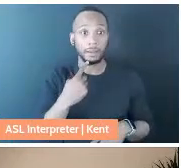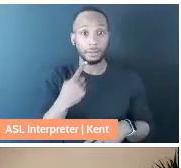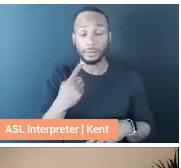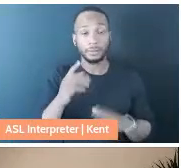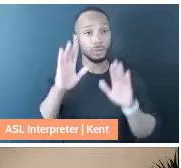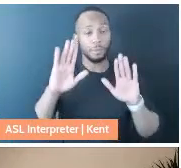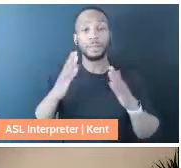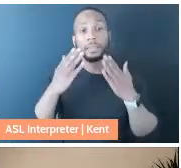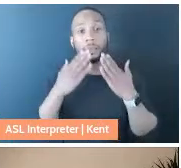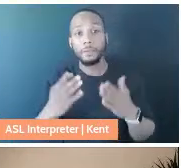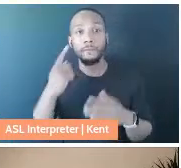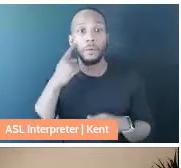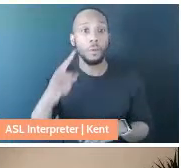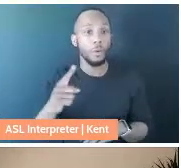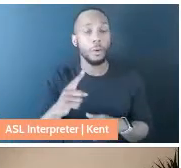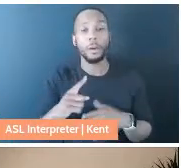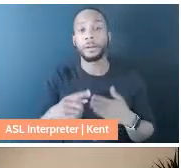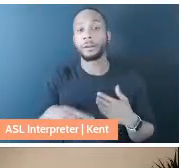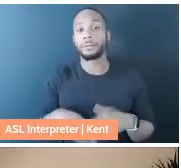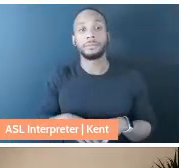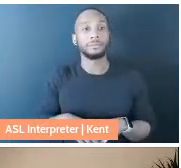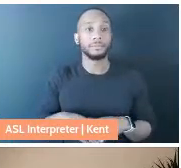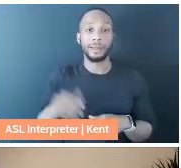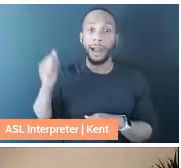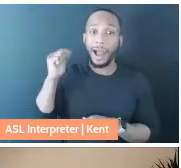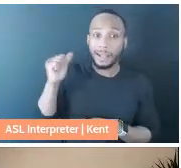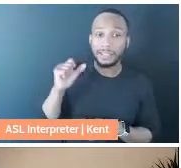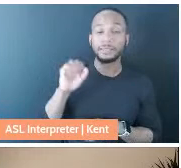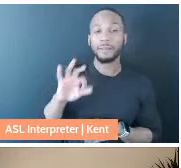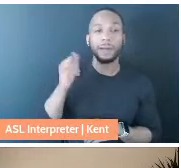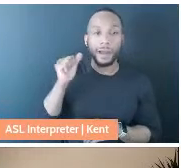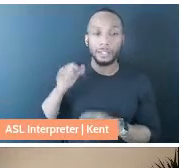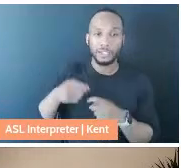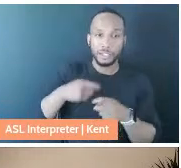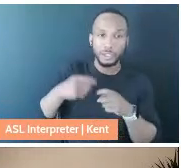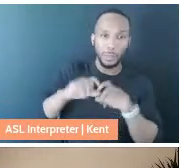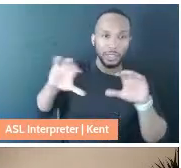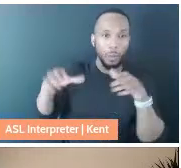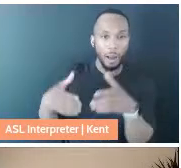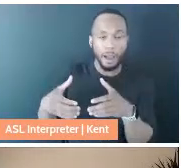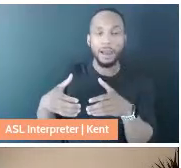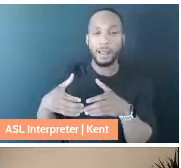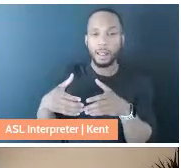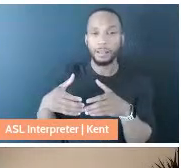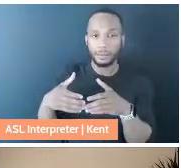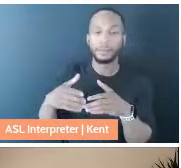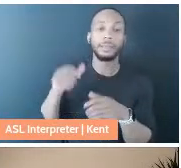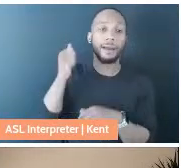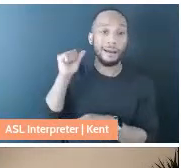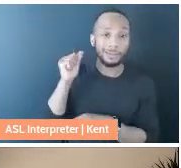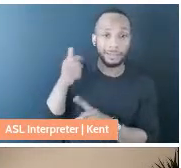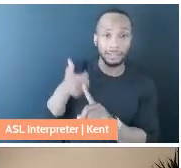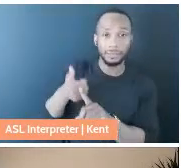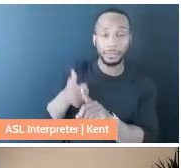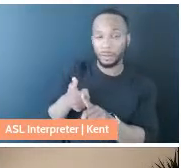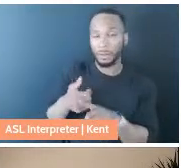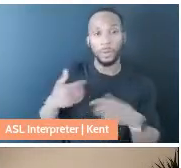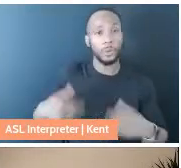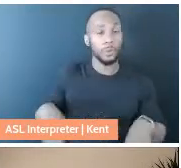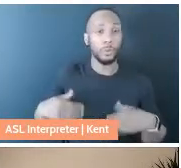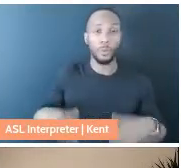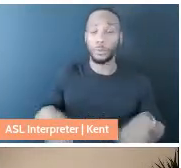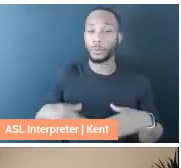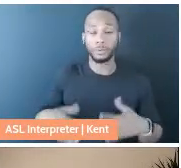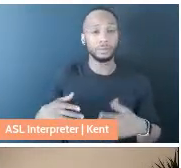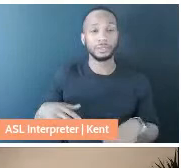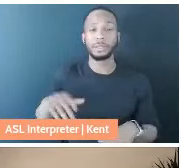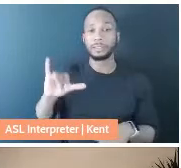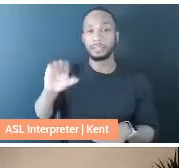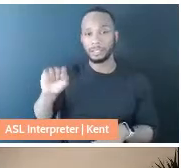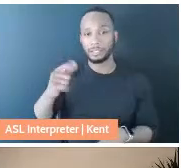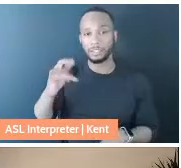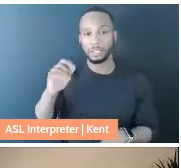for the aunties of the Auntie Sewing Squad. The aunties are cisgender, trans, non-binary.